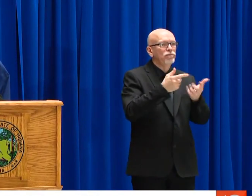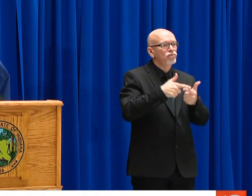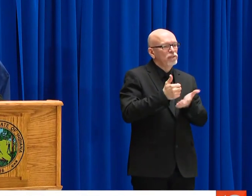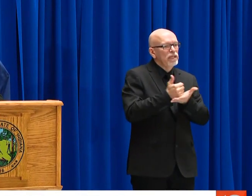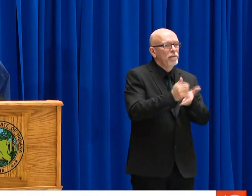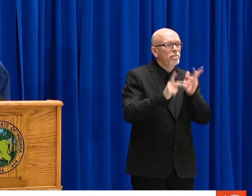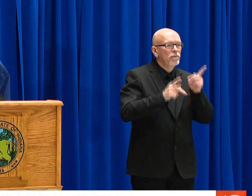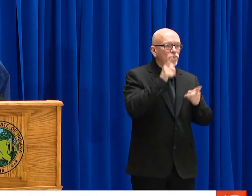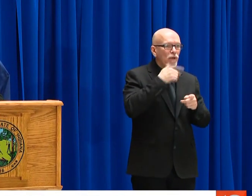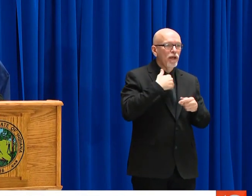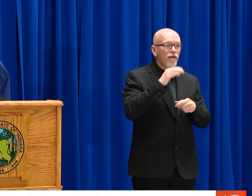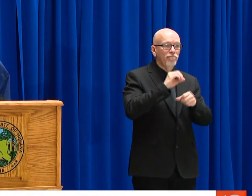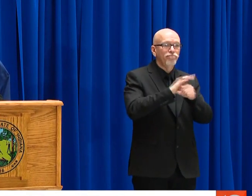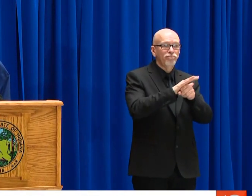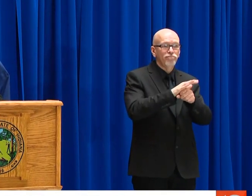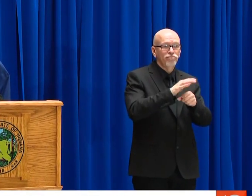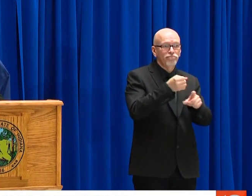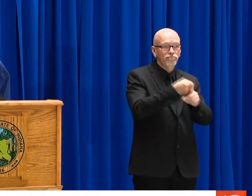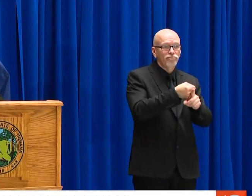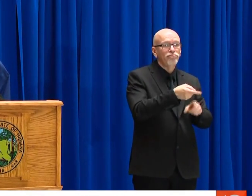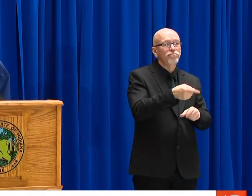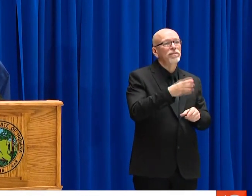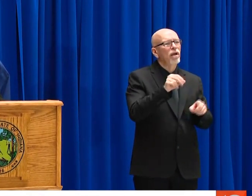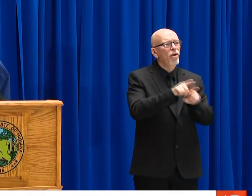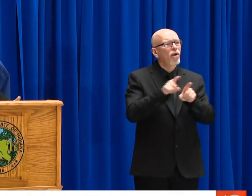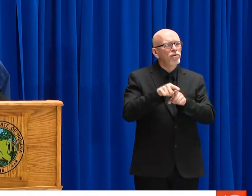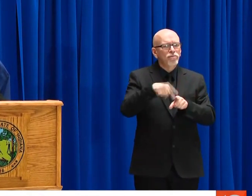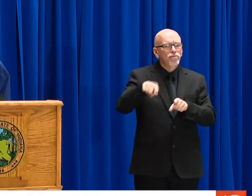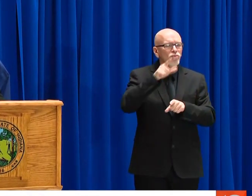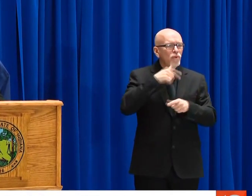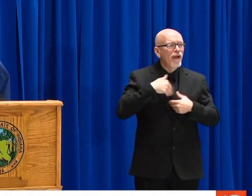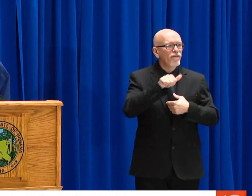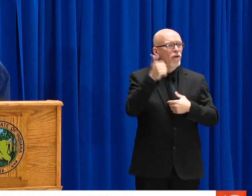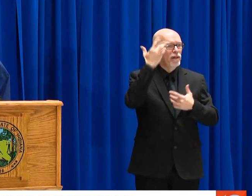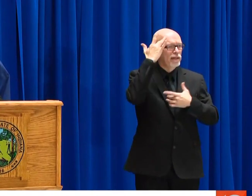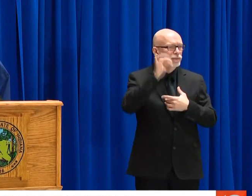UNCOMMON PROBLEMS REQUIRE THESE SOLUTIONS. WE MUST ALL COME TO LEVERAGE EVERYONE'S RESOURCES TO TREAT